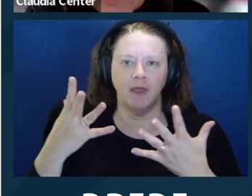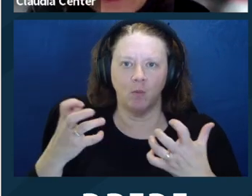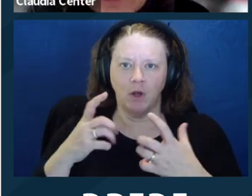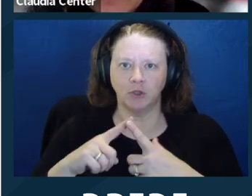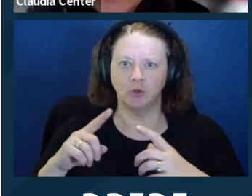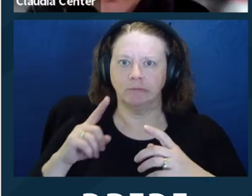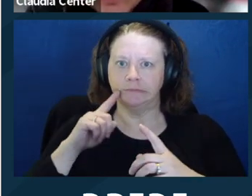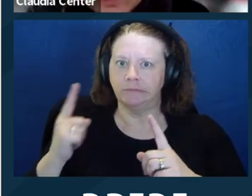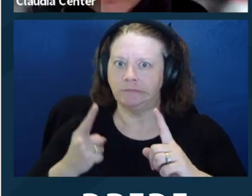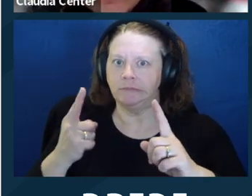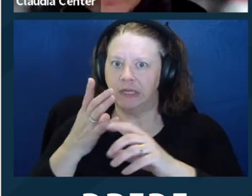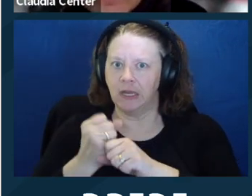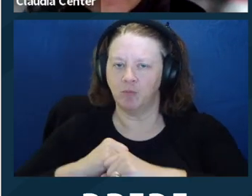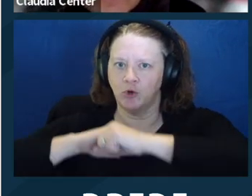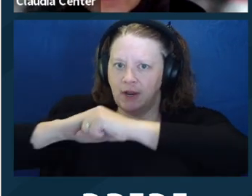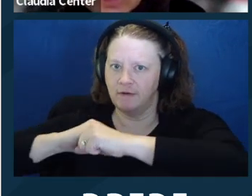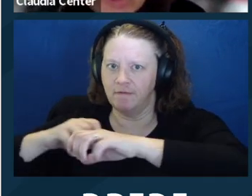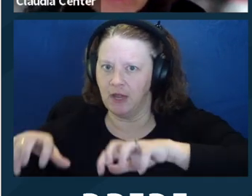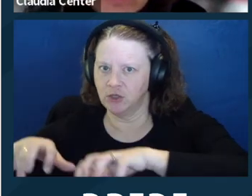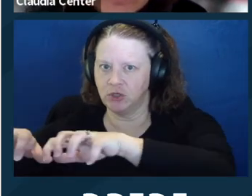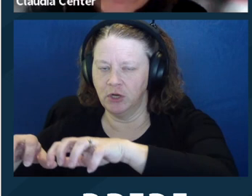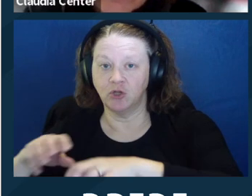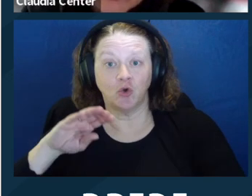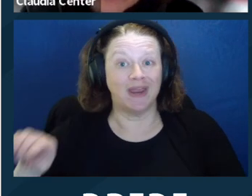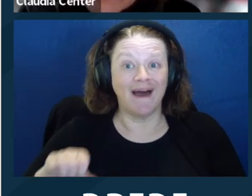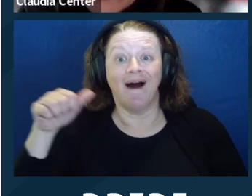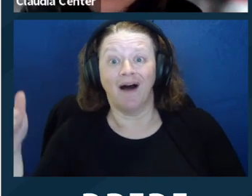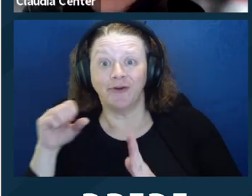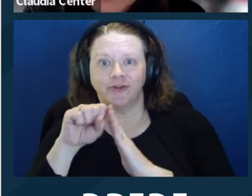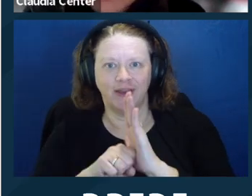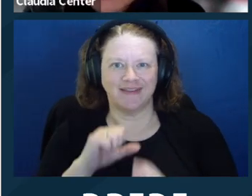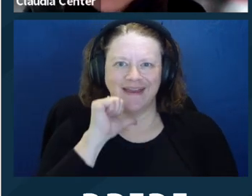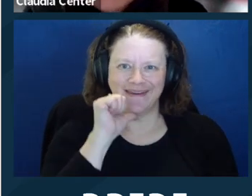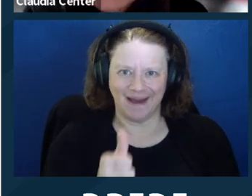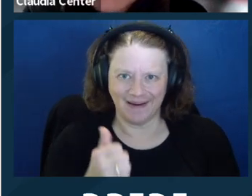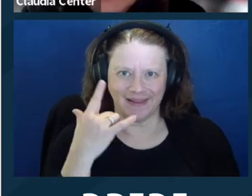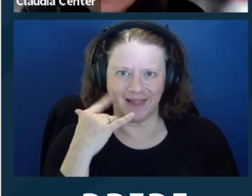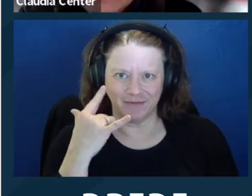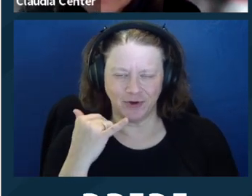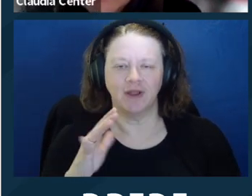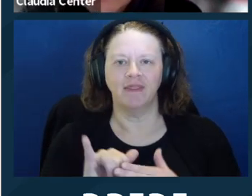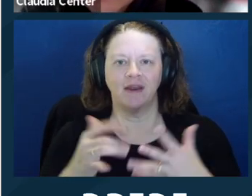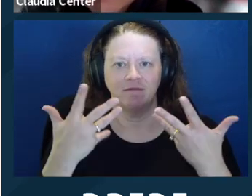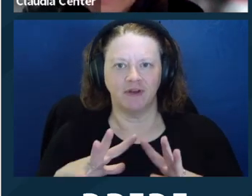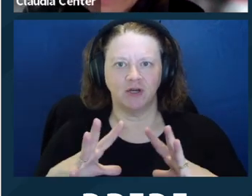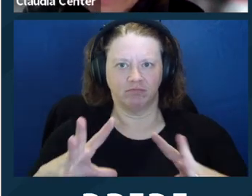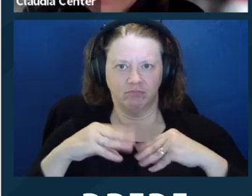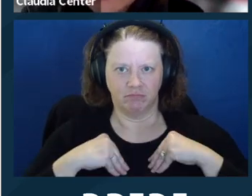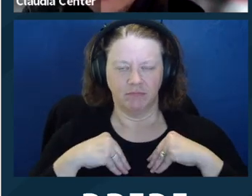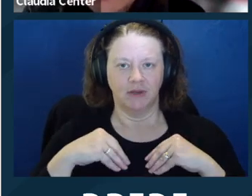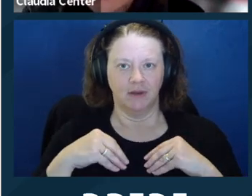adopted this rule, a lawyer can break the privilege if they think that the client needs